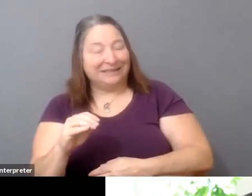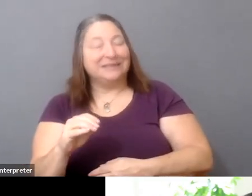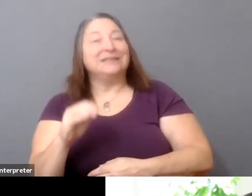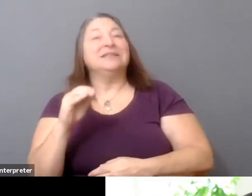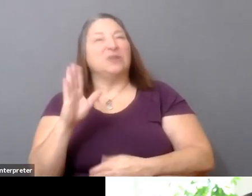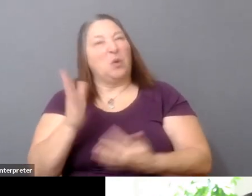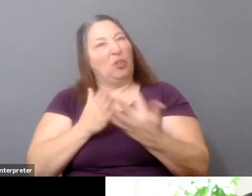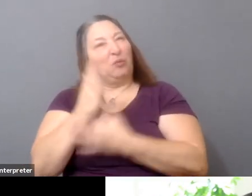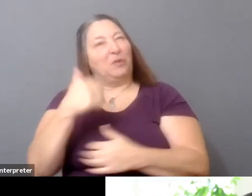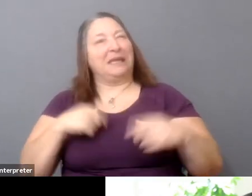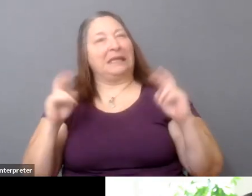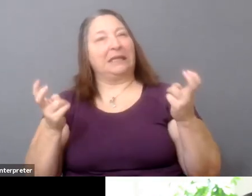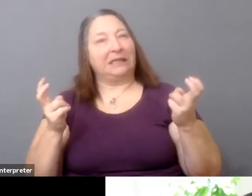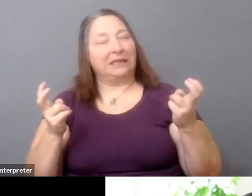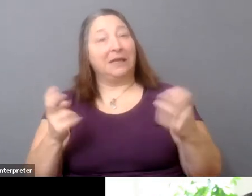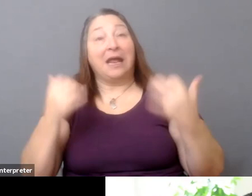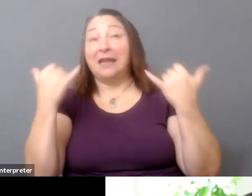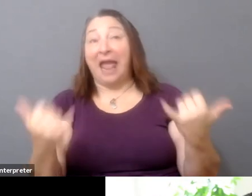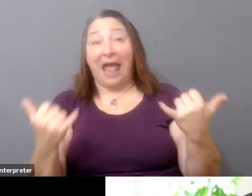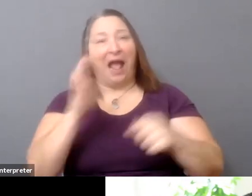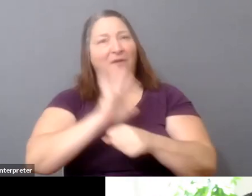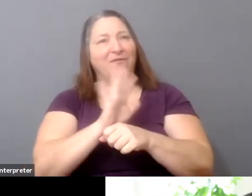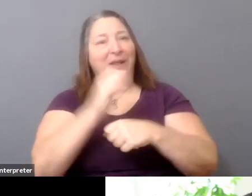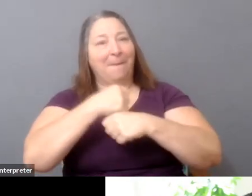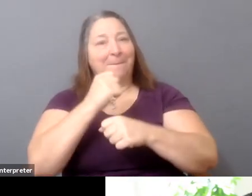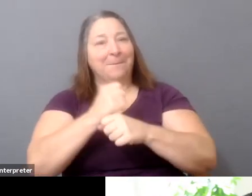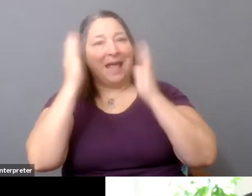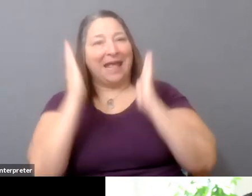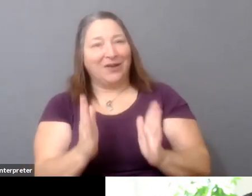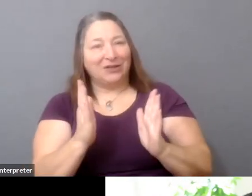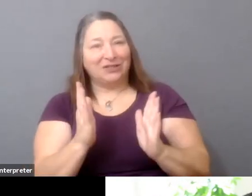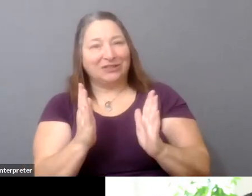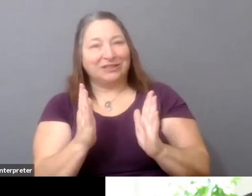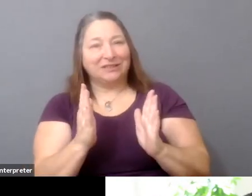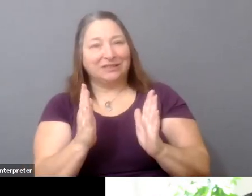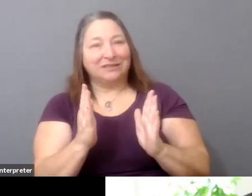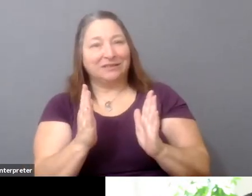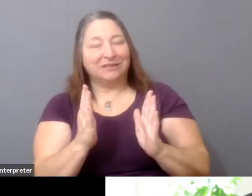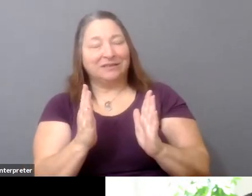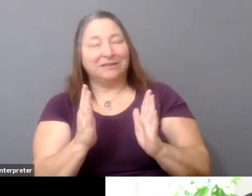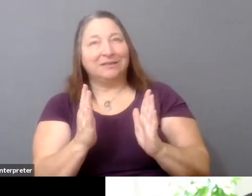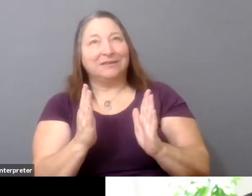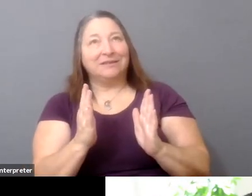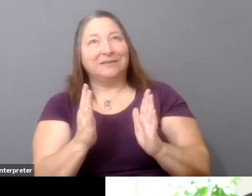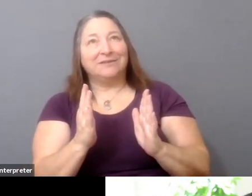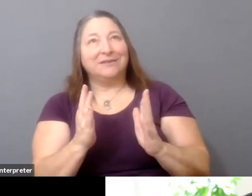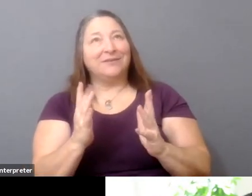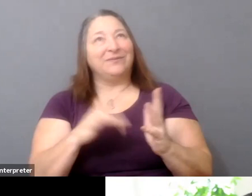But filmmakers-- it almost feels like that's their option, or they spend the next year or two on, you know,